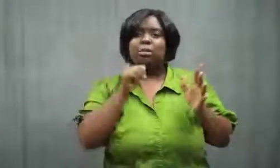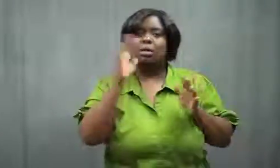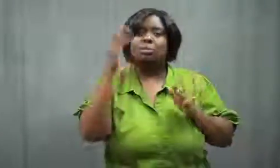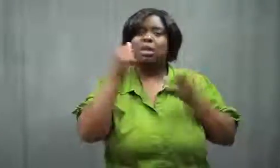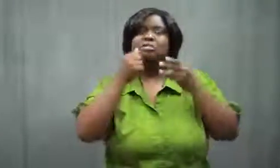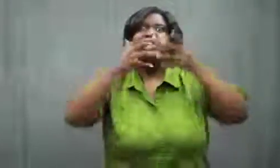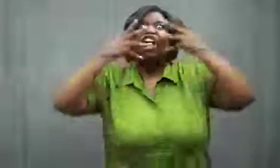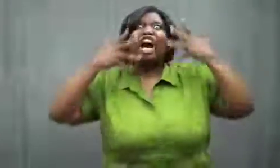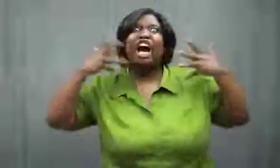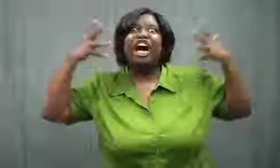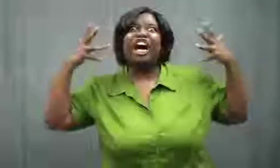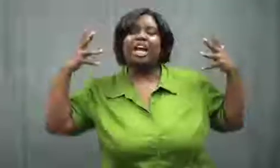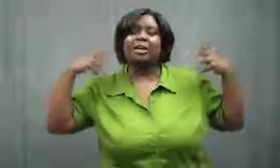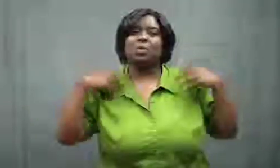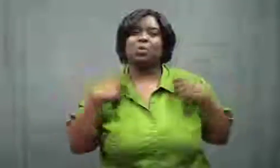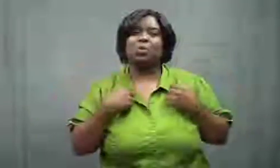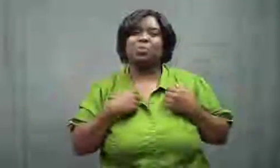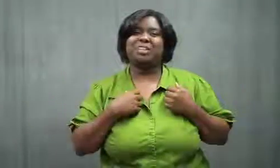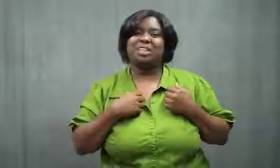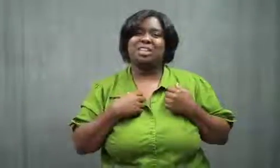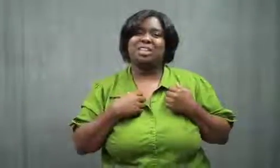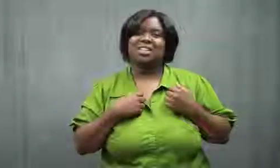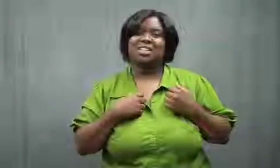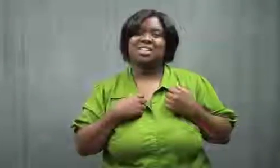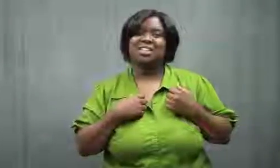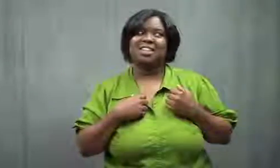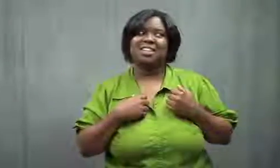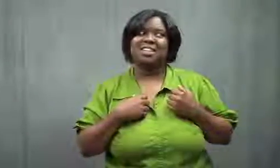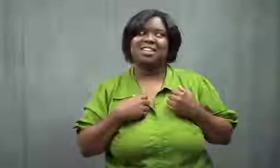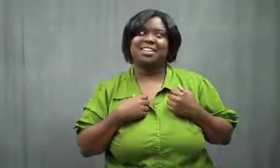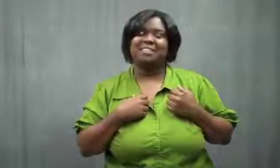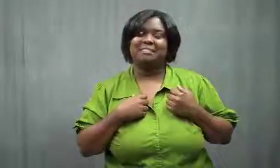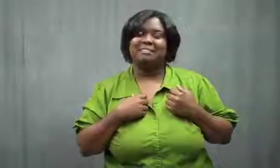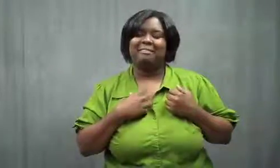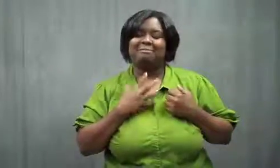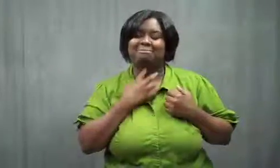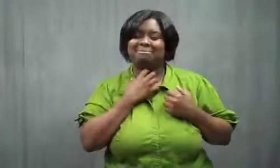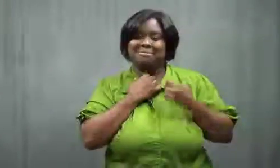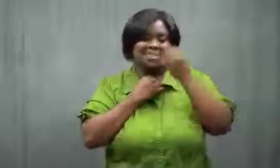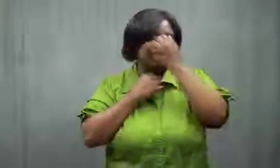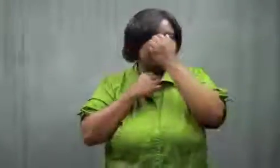I didn't expect the whole face to me all stretched out! Whoops.